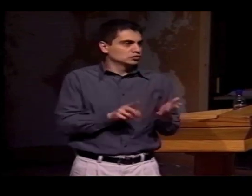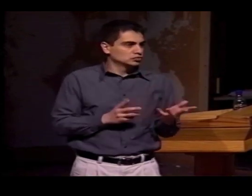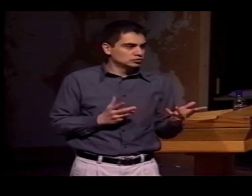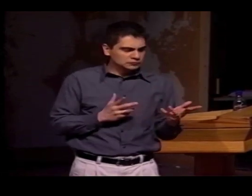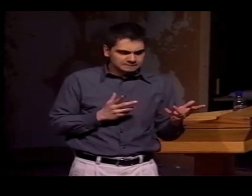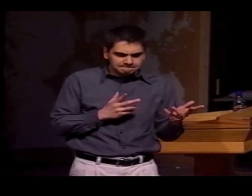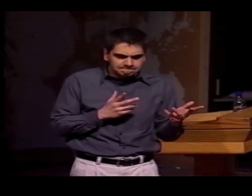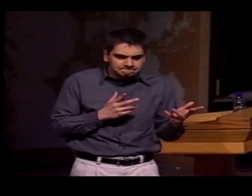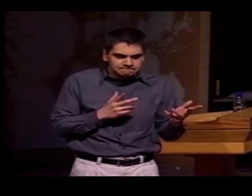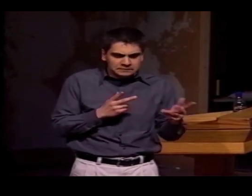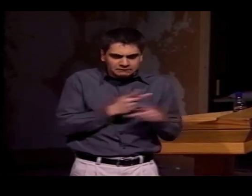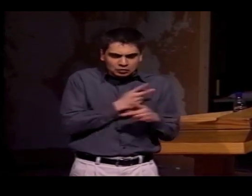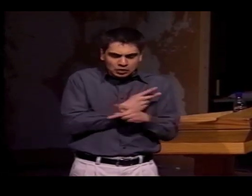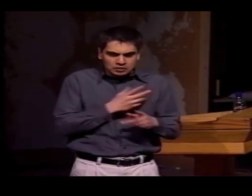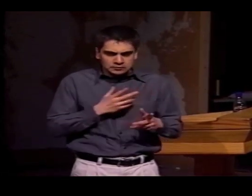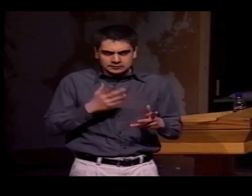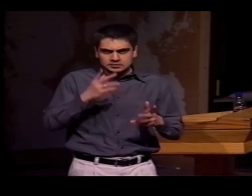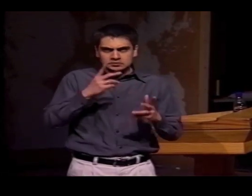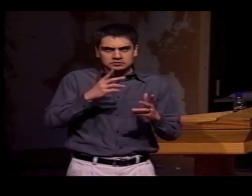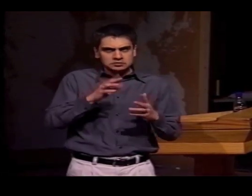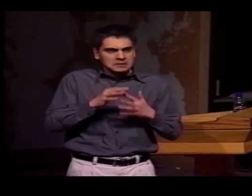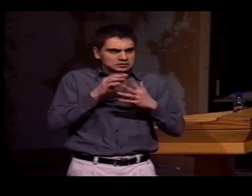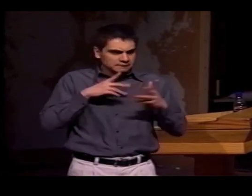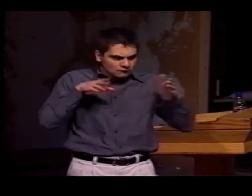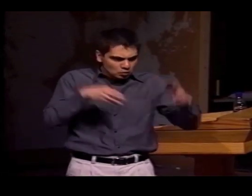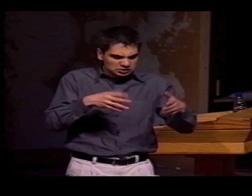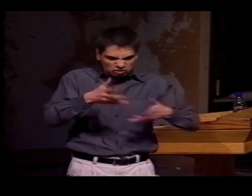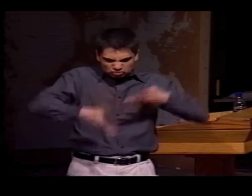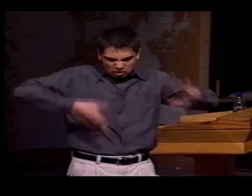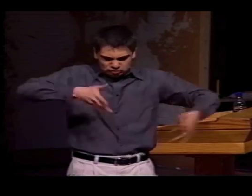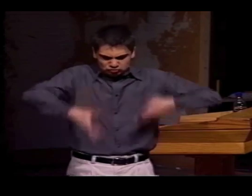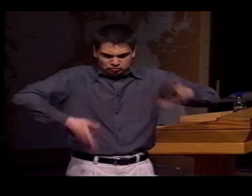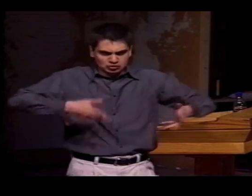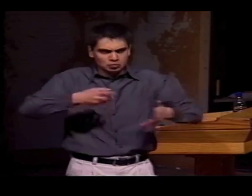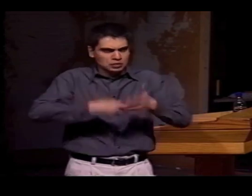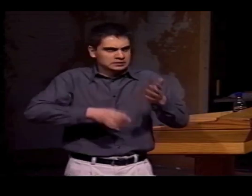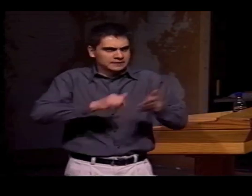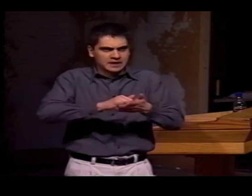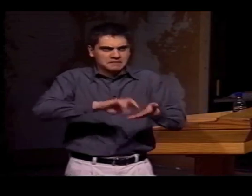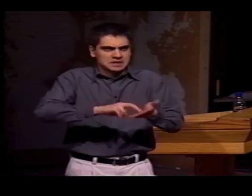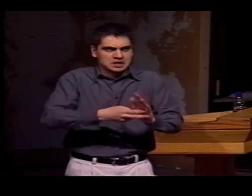NOW, TO FIGURE OUT MORE SPECIFICS WOULD REQUIRE A LOT OF RESEARCH; FOR EXAMPLE,